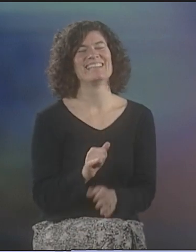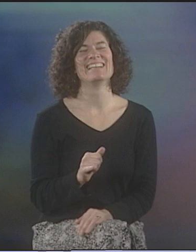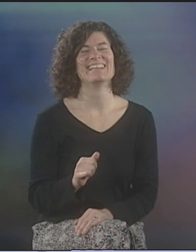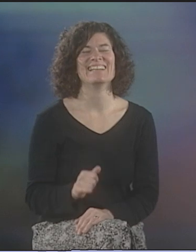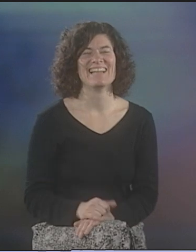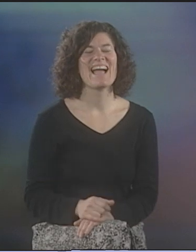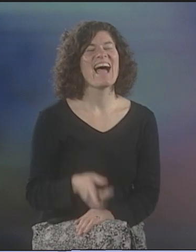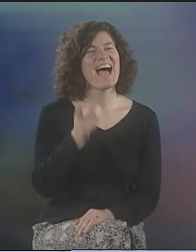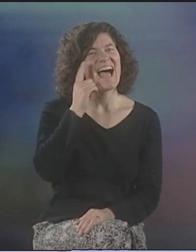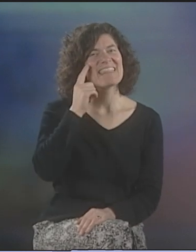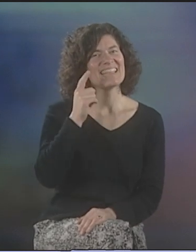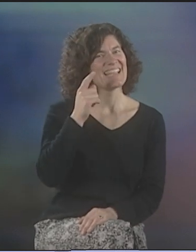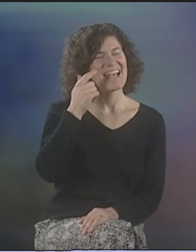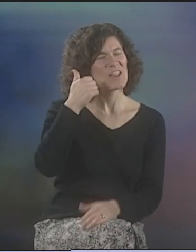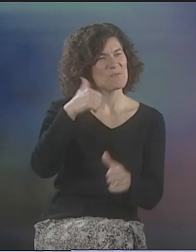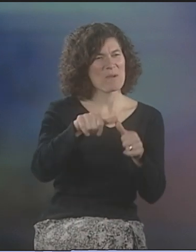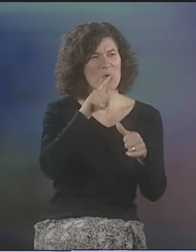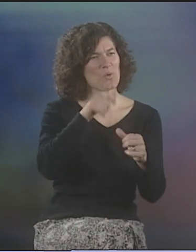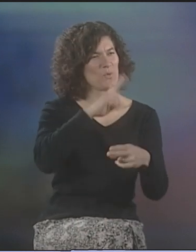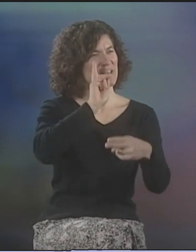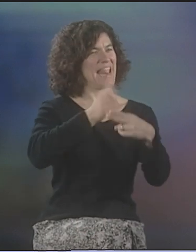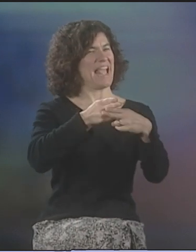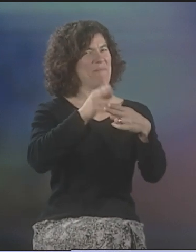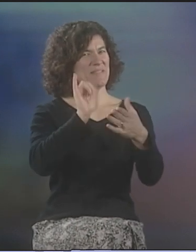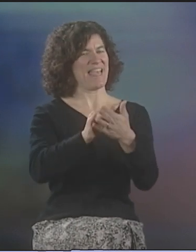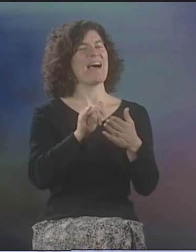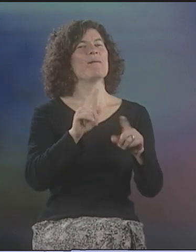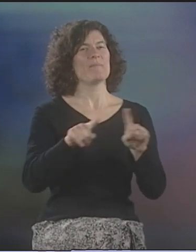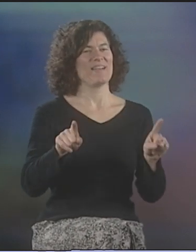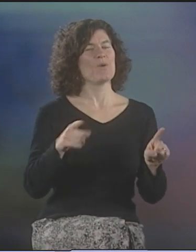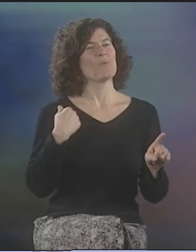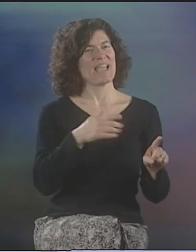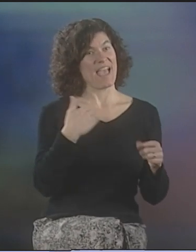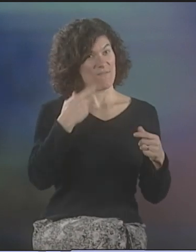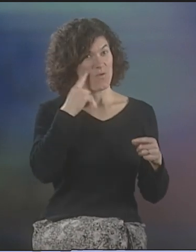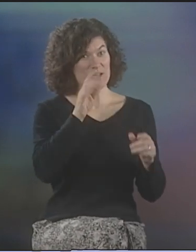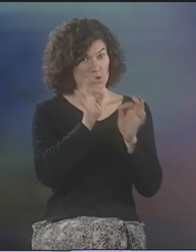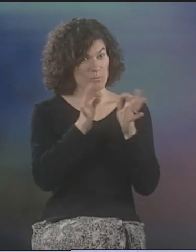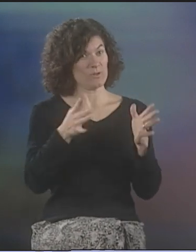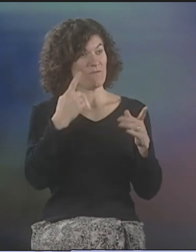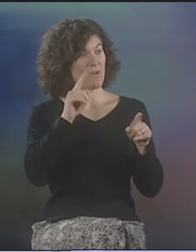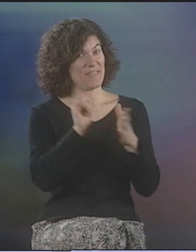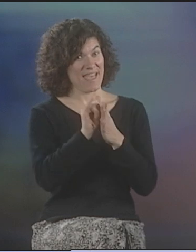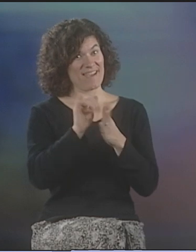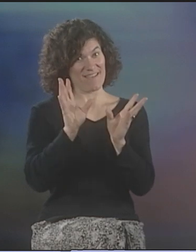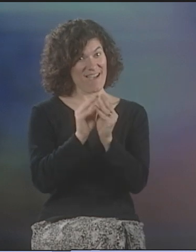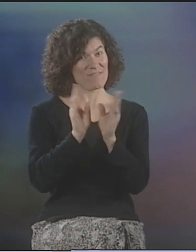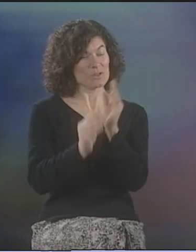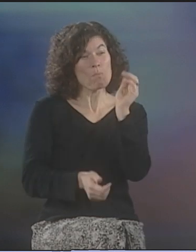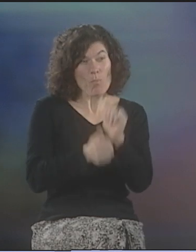YOU WANT ME TO EXPLAIN THAT? OK. HA! I DON'T REMEMBER WHO NAMED IT THAT,